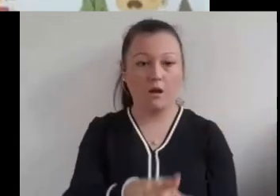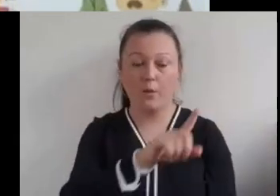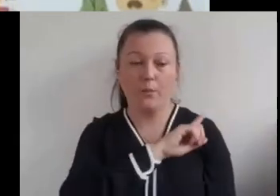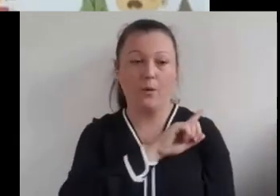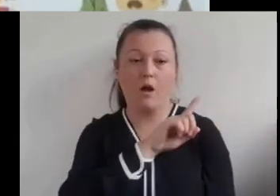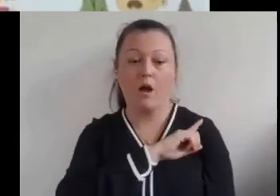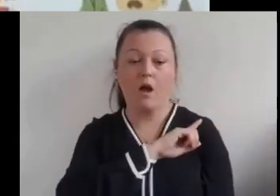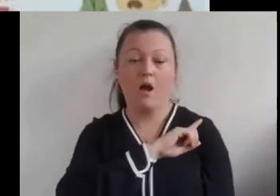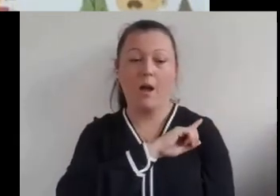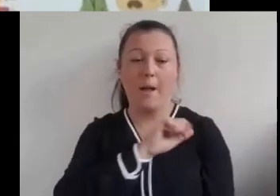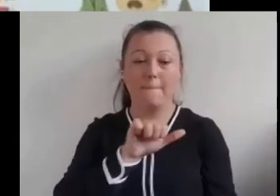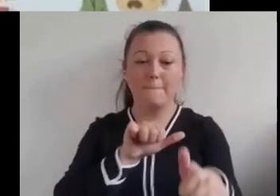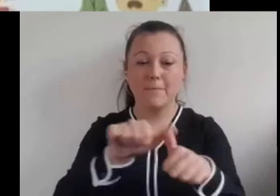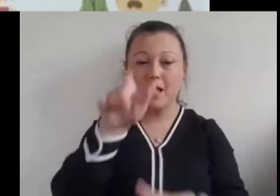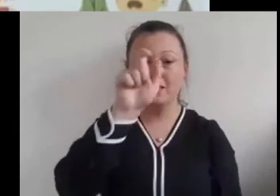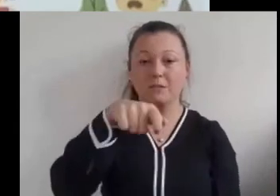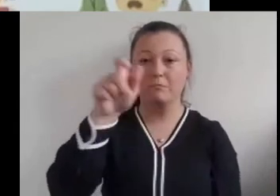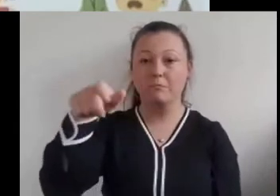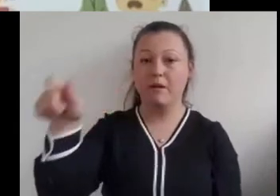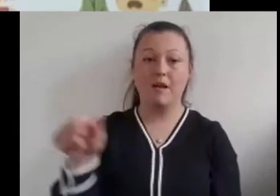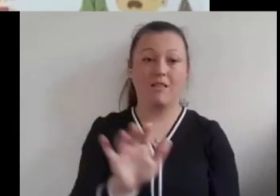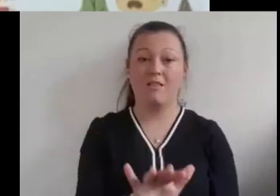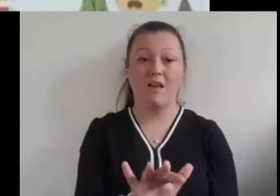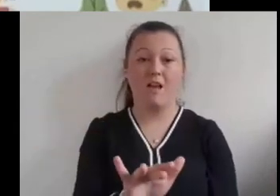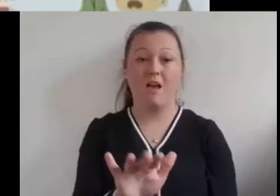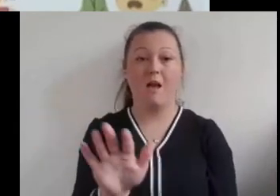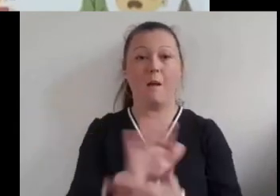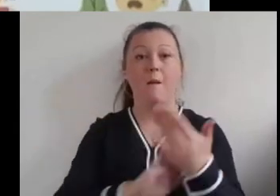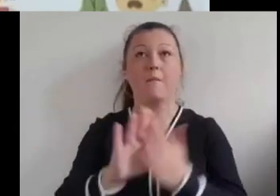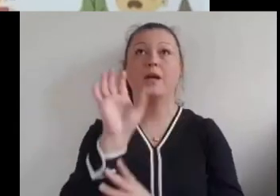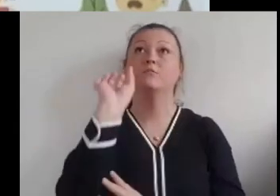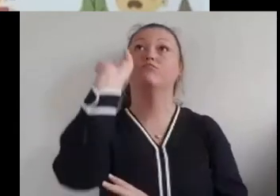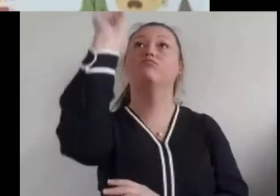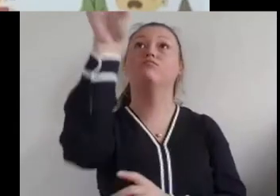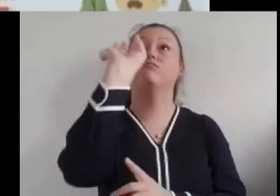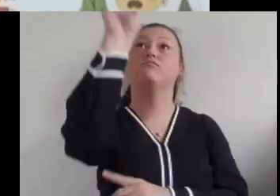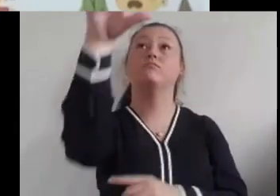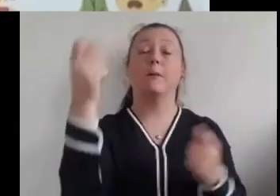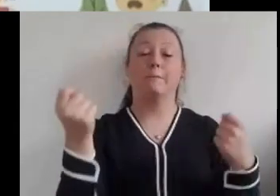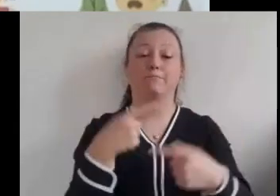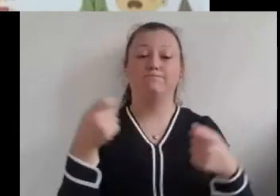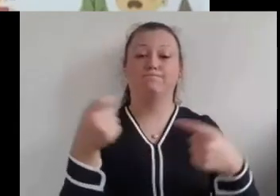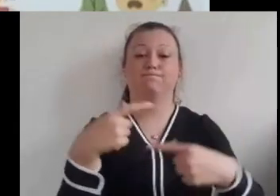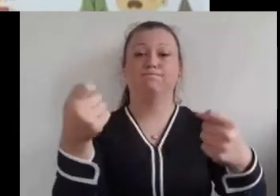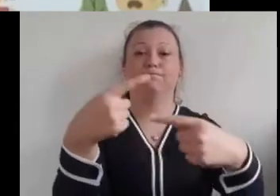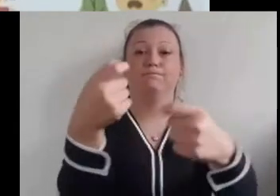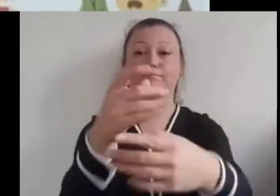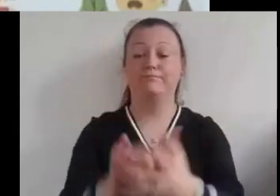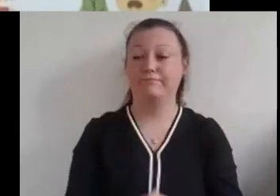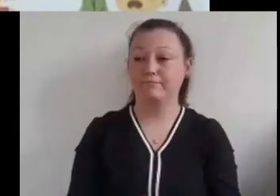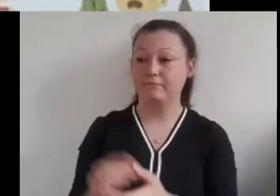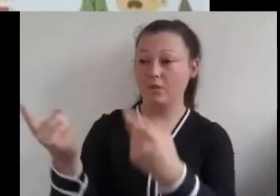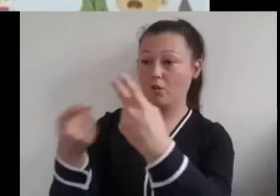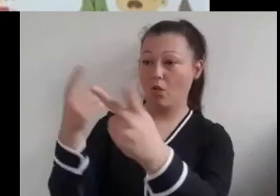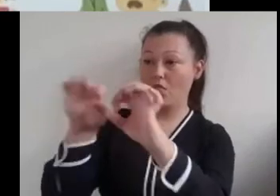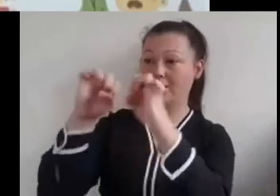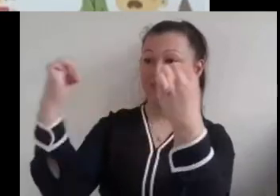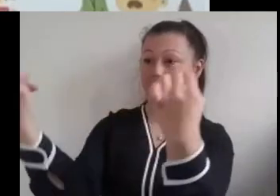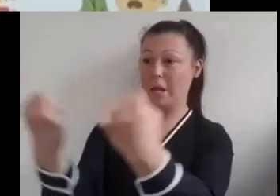The other team had many strong players and they were way ahead in the score. Kate was tired and felt like giving up.